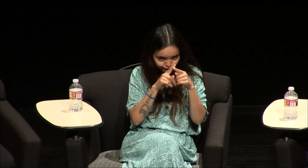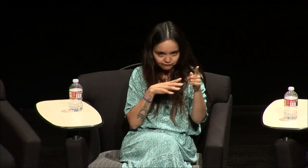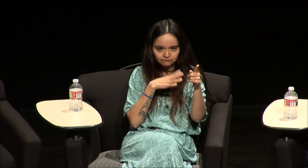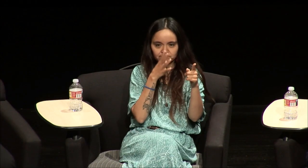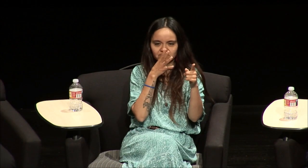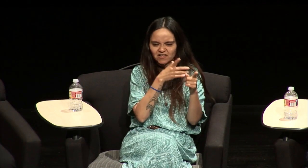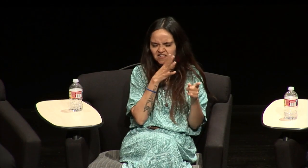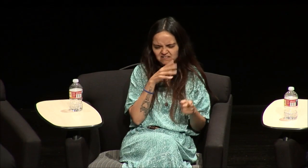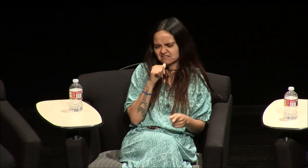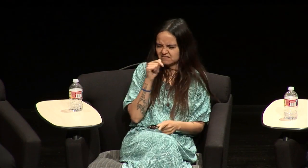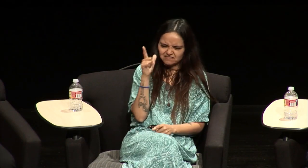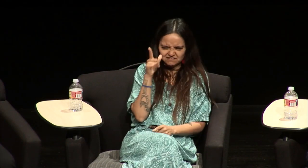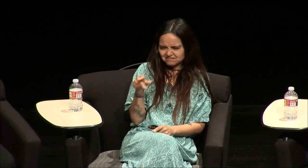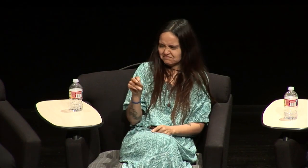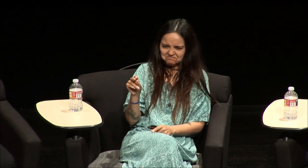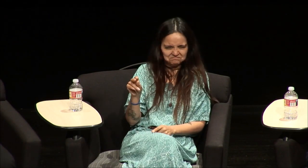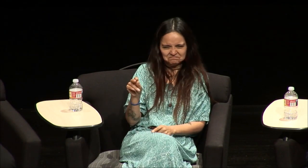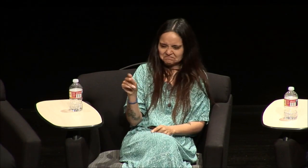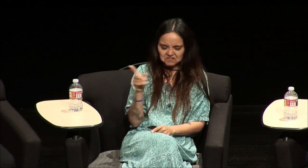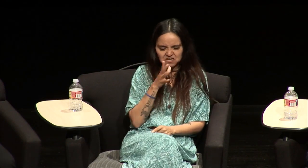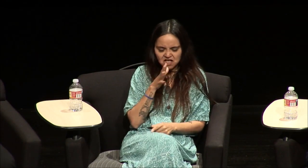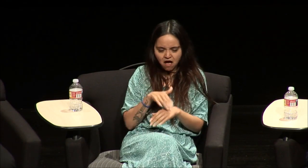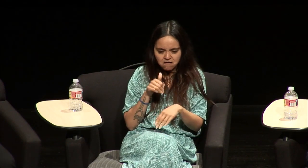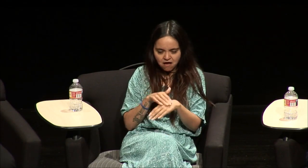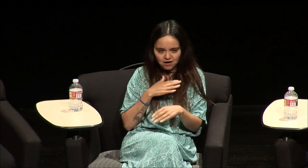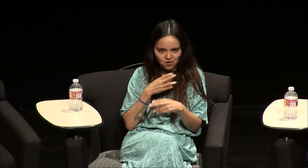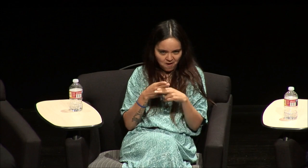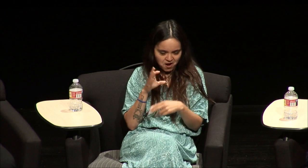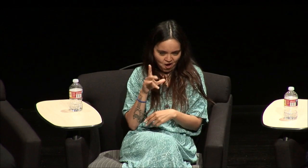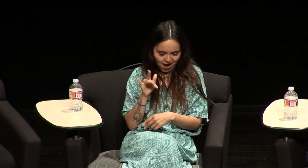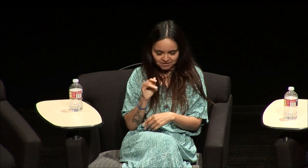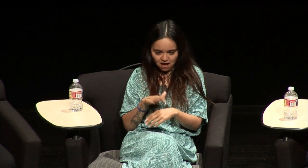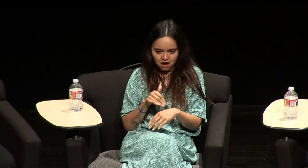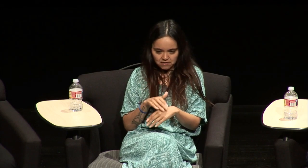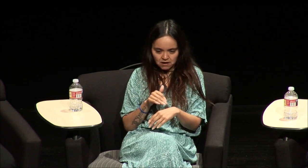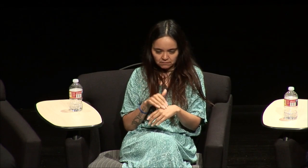I explained it to my mom and she was like "No don't